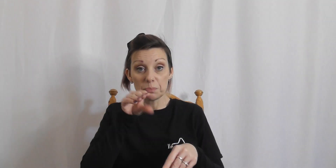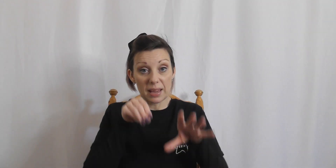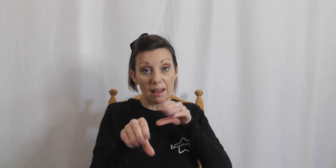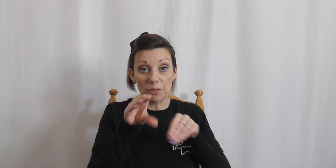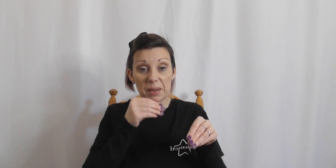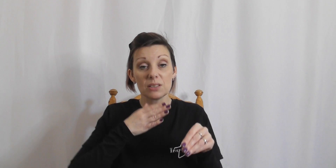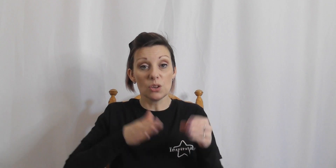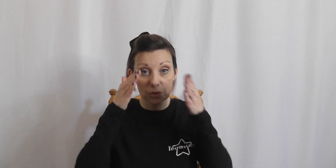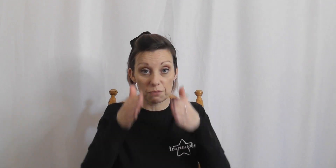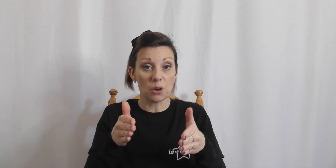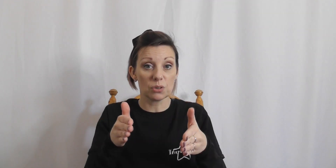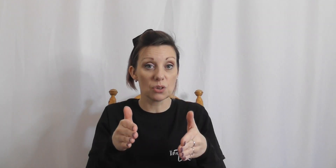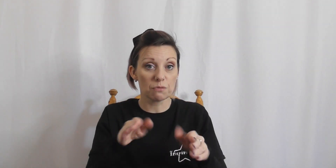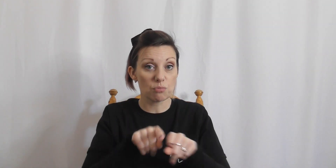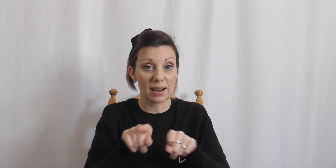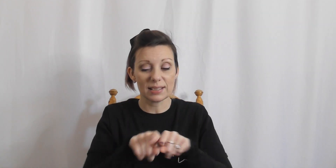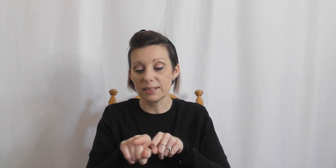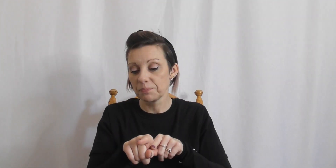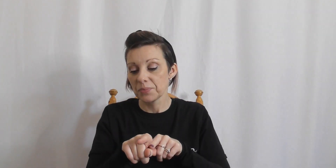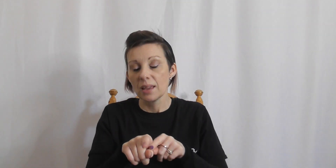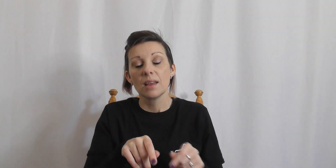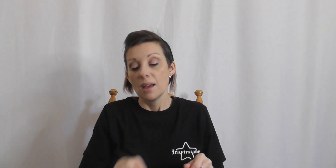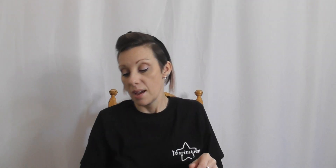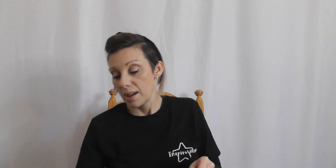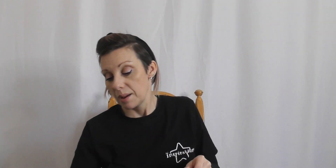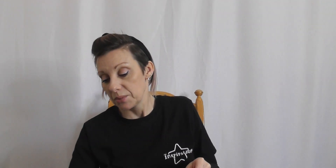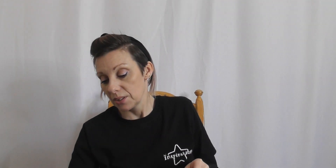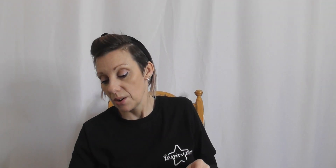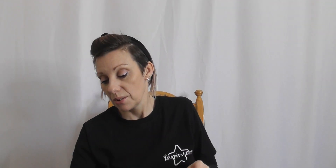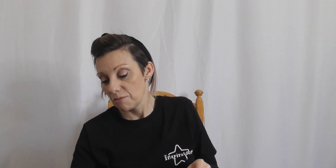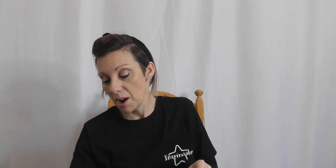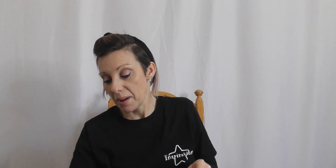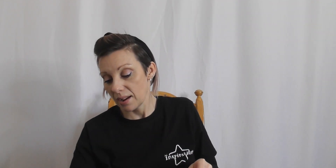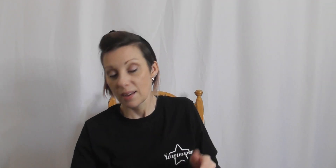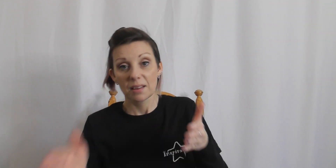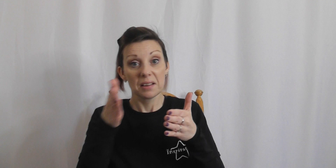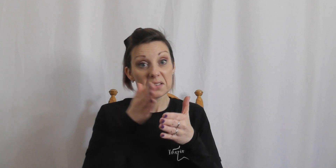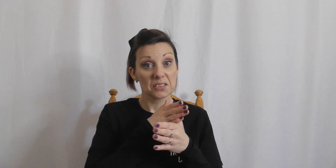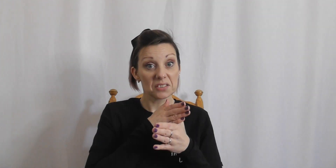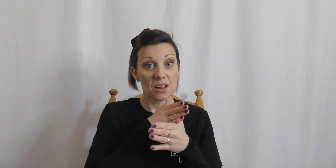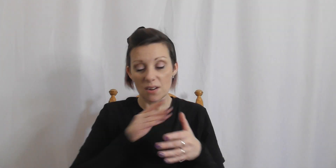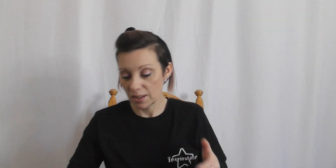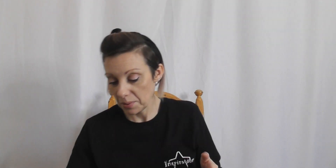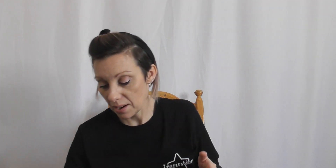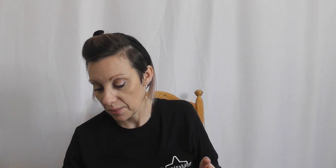pick out the bits that you want to focus on for practice. So right back to the start here we go.